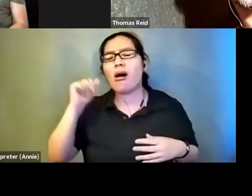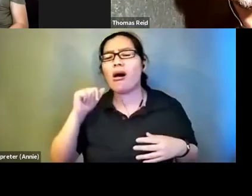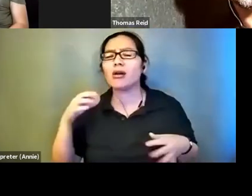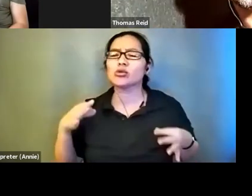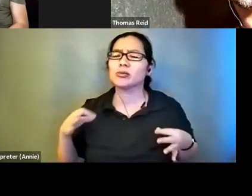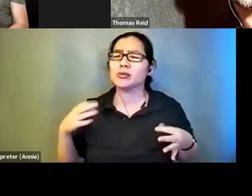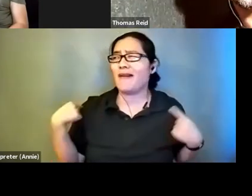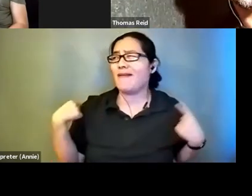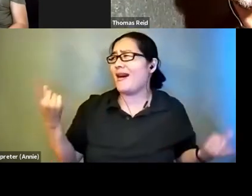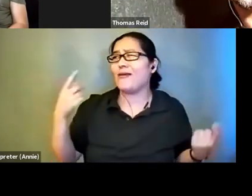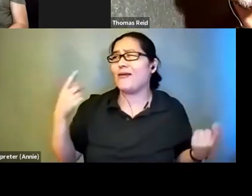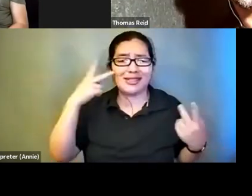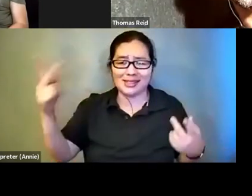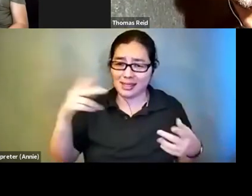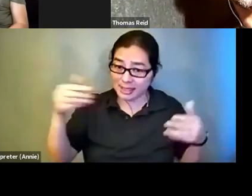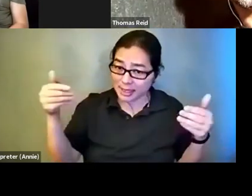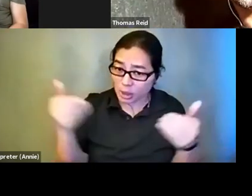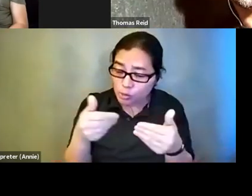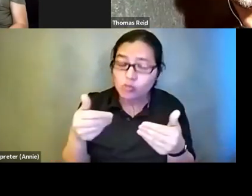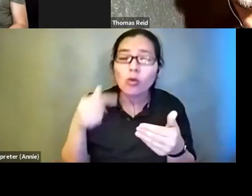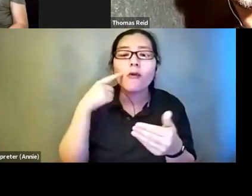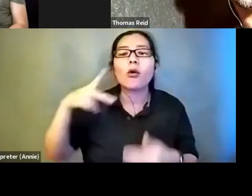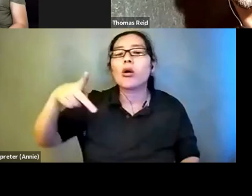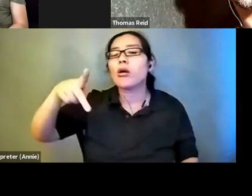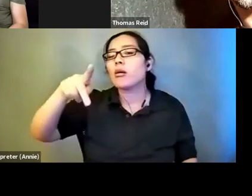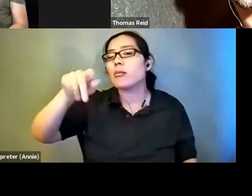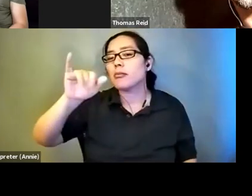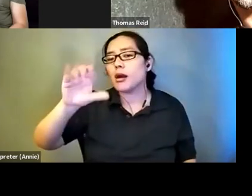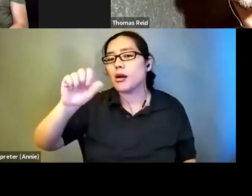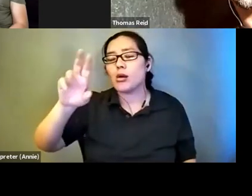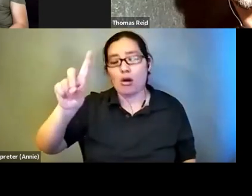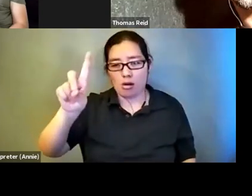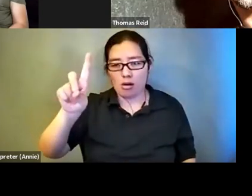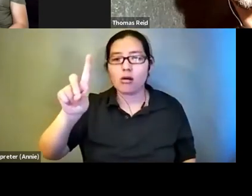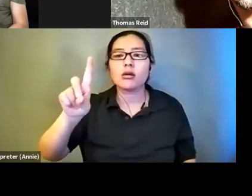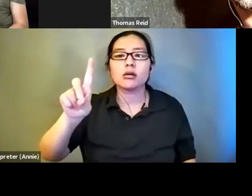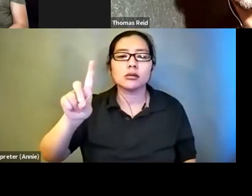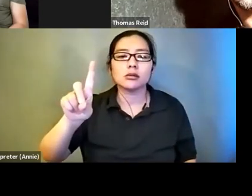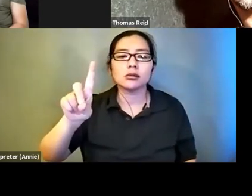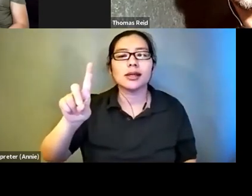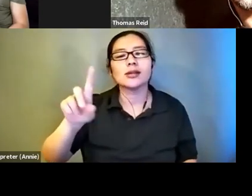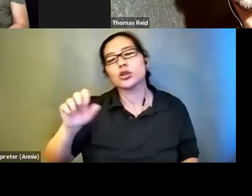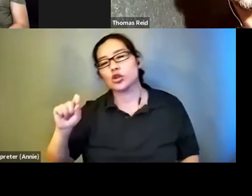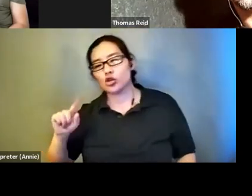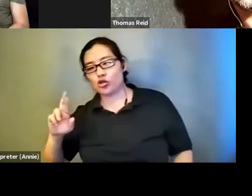intro for Picard, which is a Star Trek franchise.